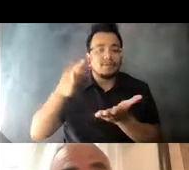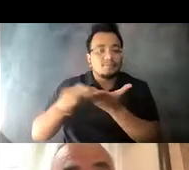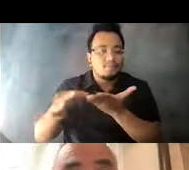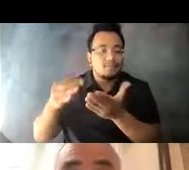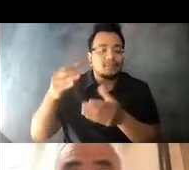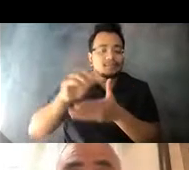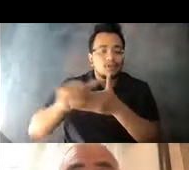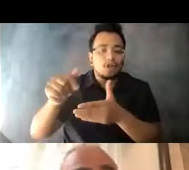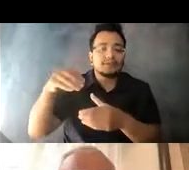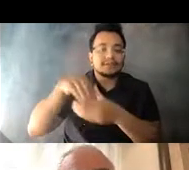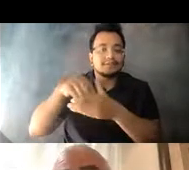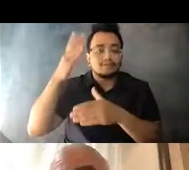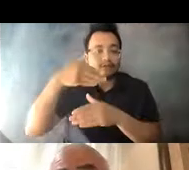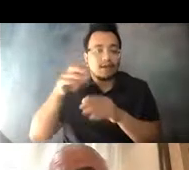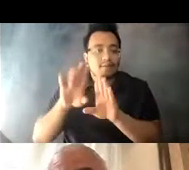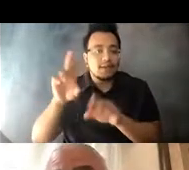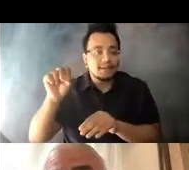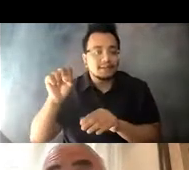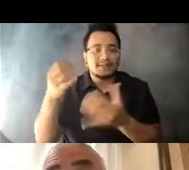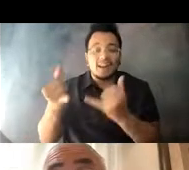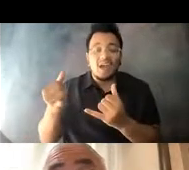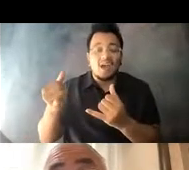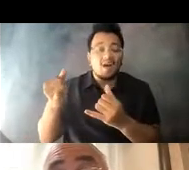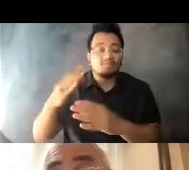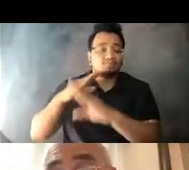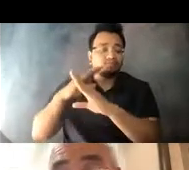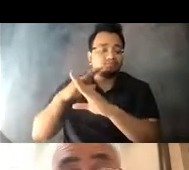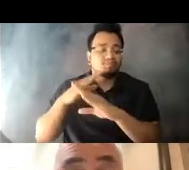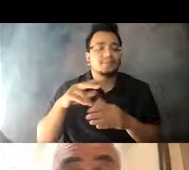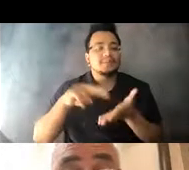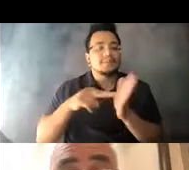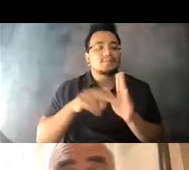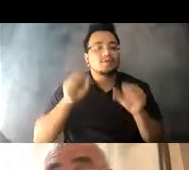14:39:14 And as we know, bus operators were one of the first line essential workers, sadly,